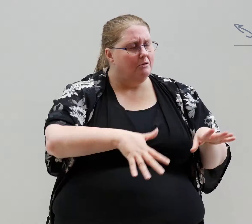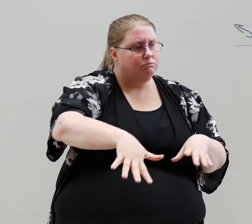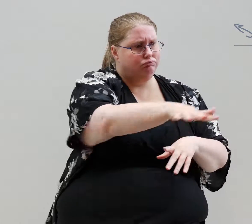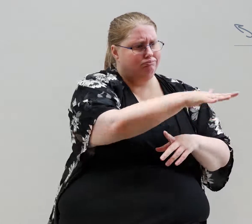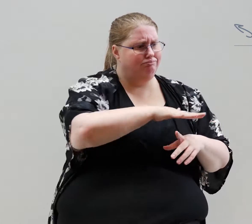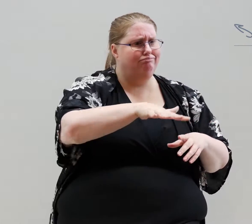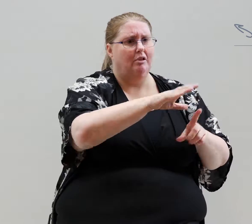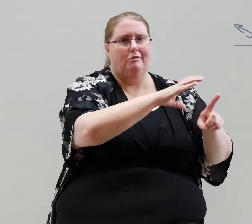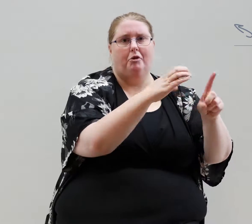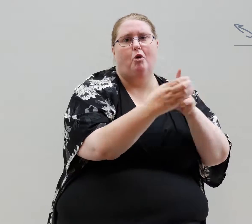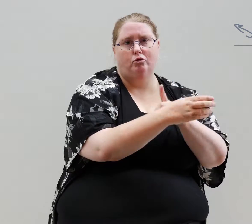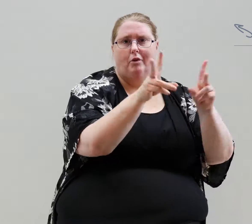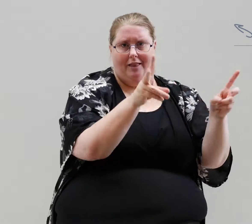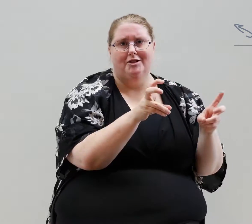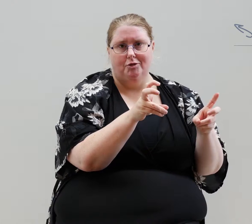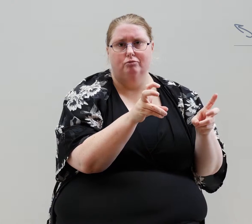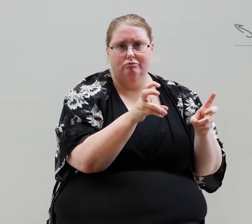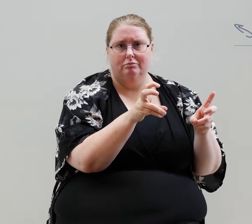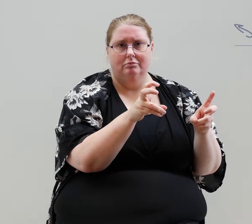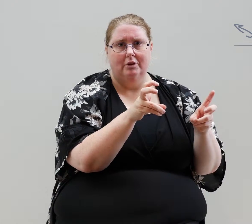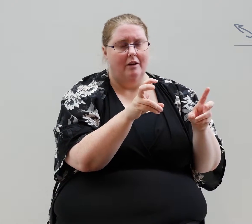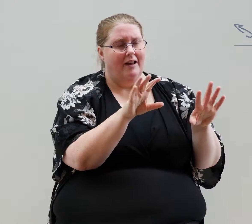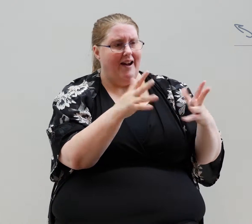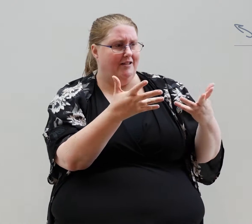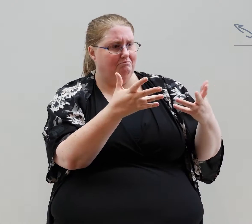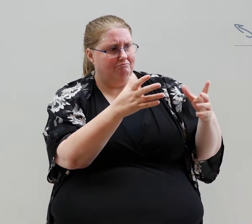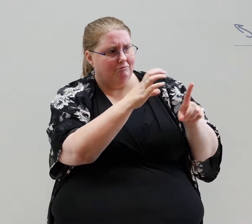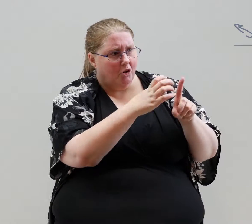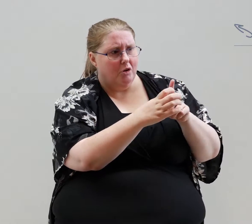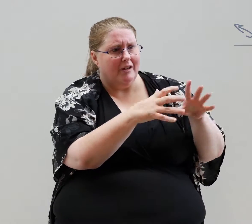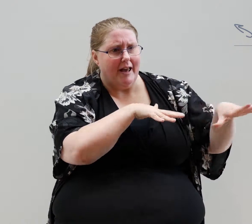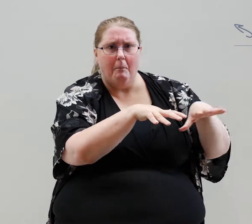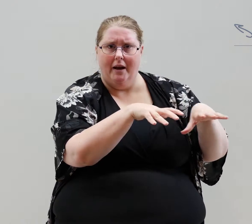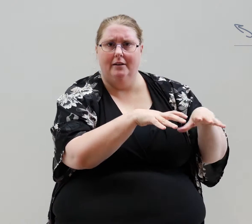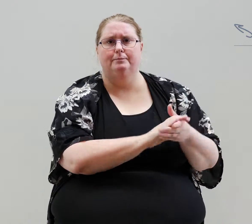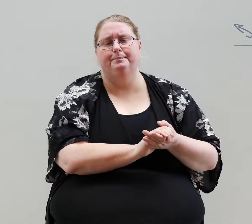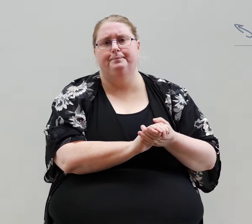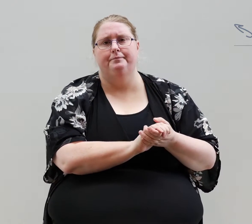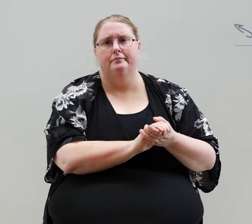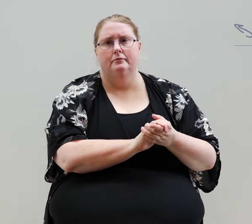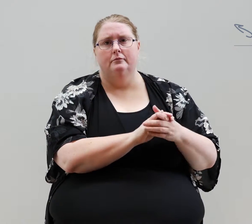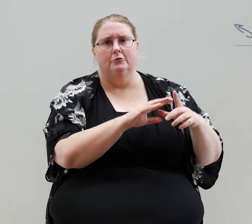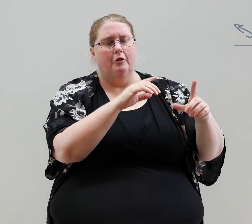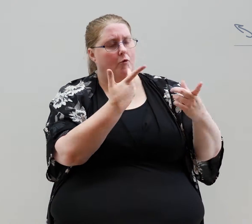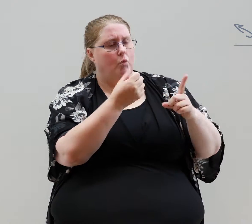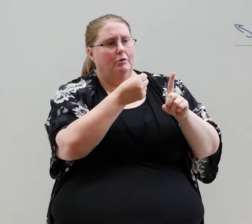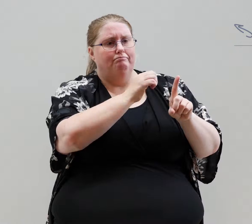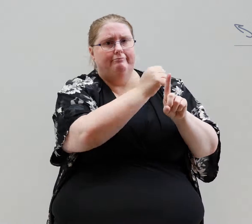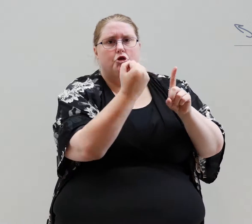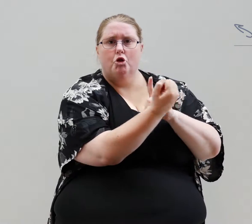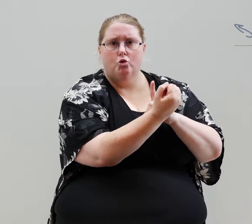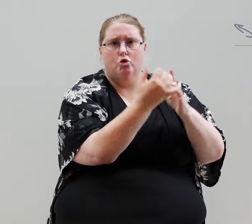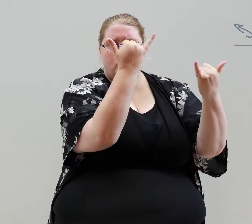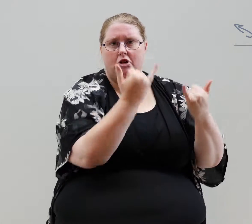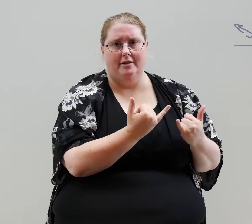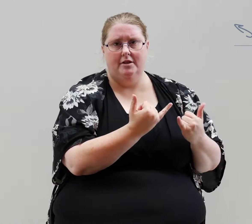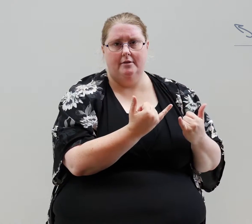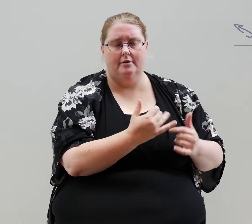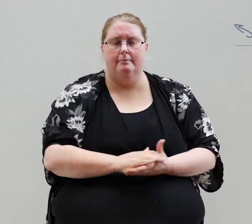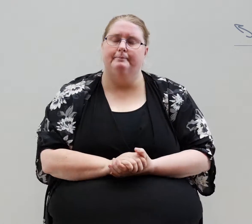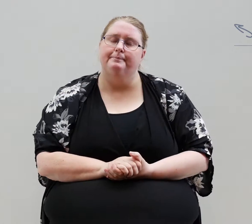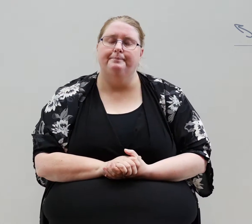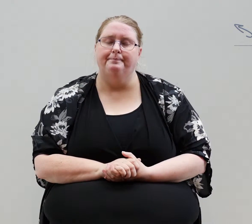across a spectrum of cultural issues and campaigns for social justice.